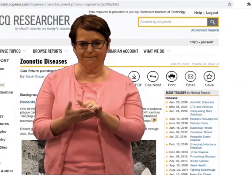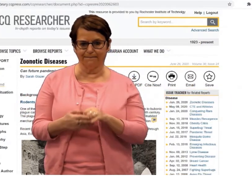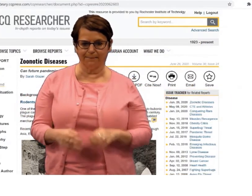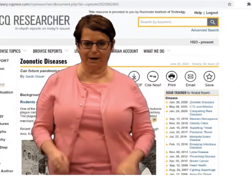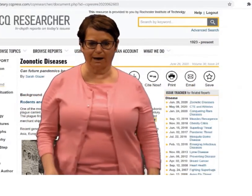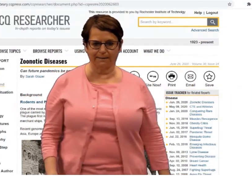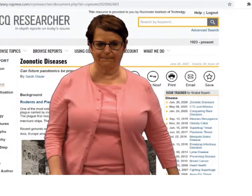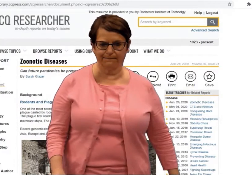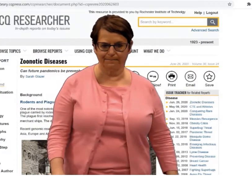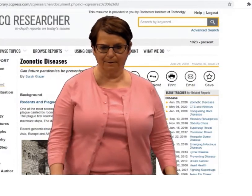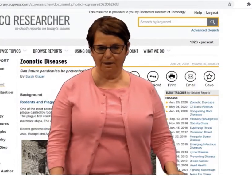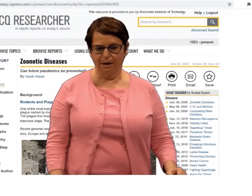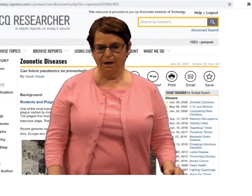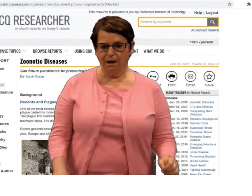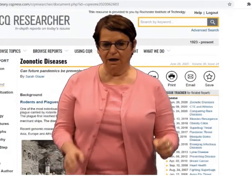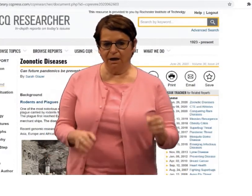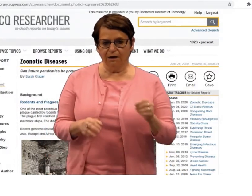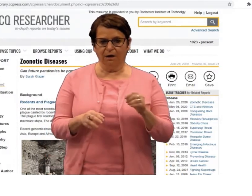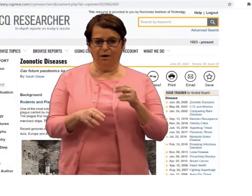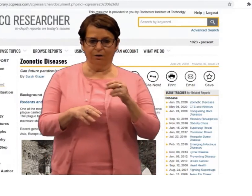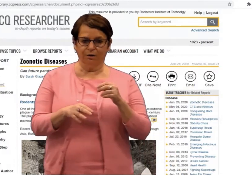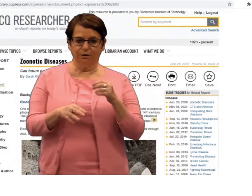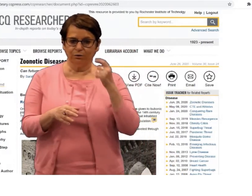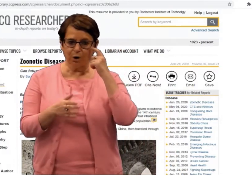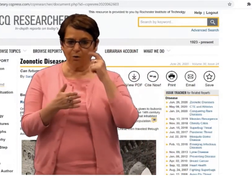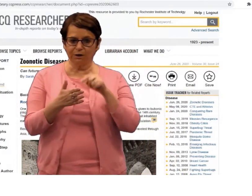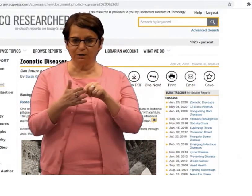and you want to look for more reports like this, you can use that feature.